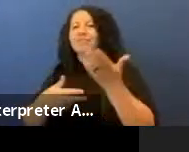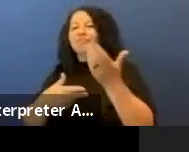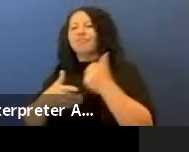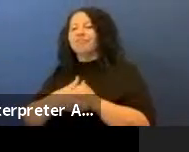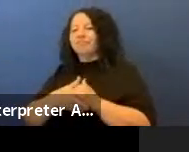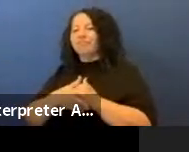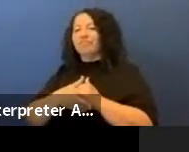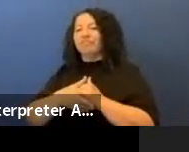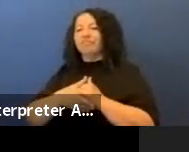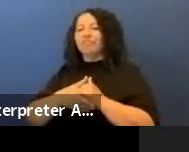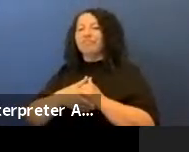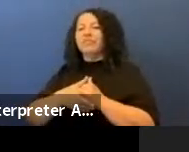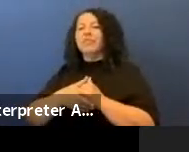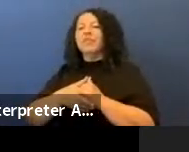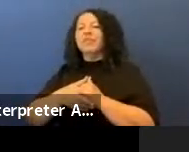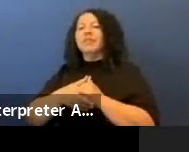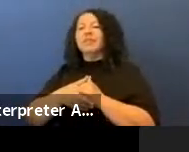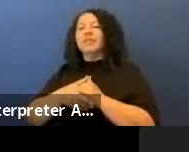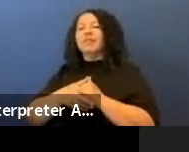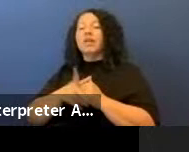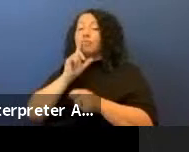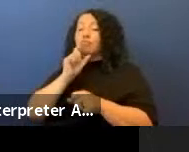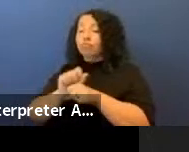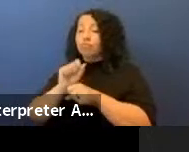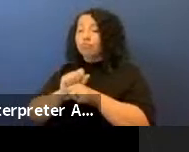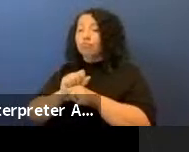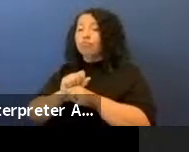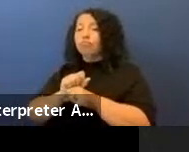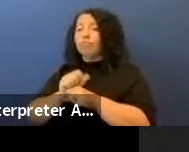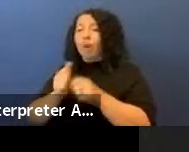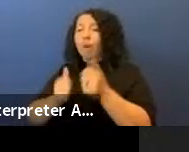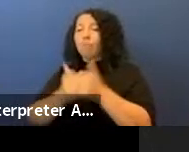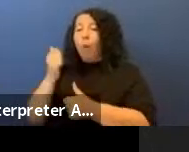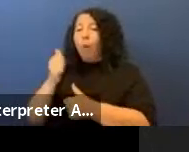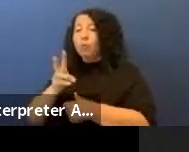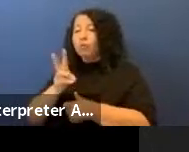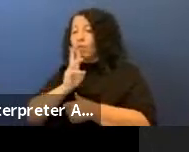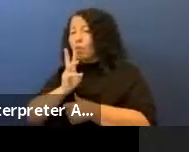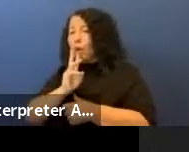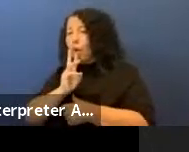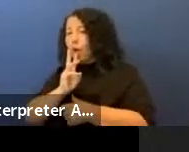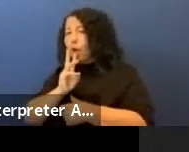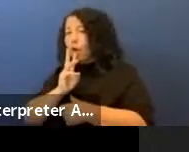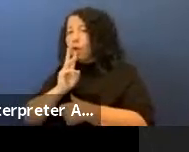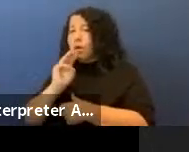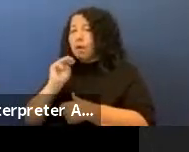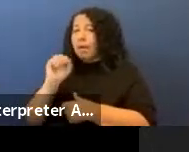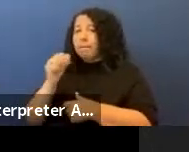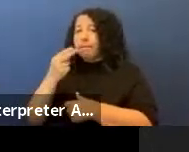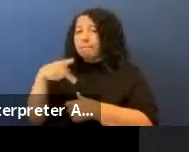Blood plasma certainly is made up mostly of water and mahpe. "Mahpe" is "water" in Cheyenne language.